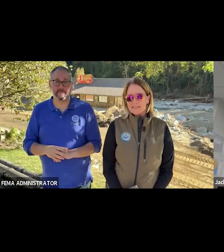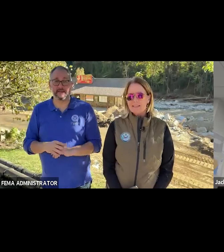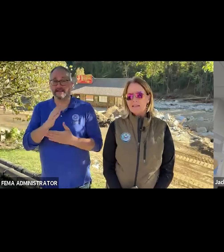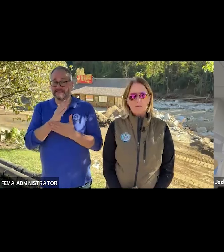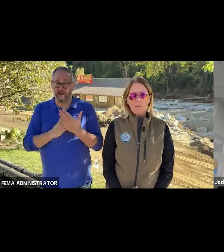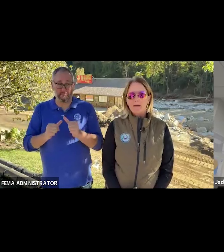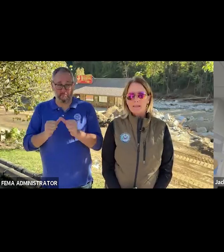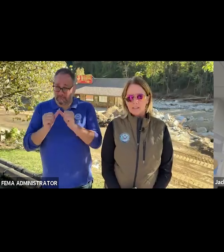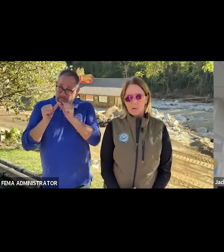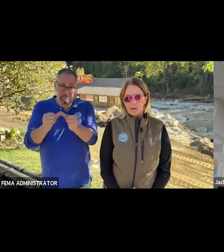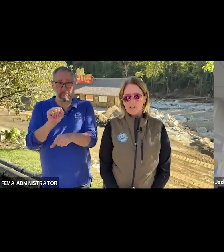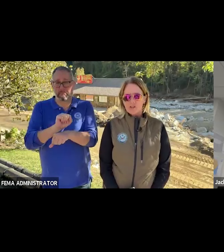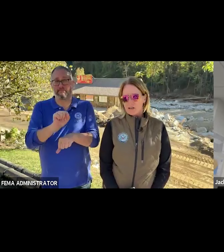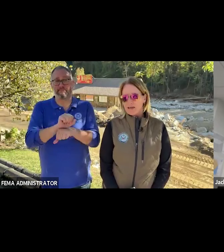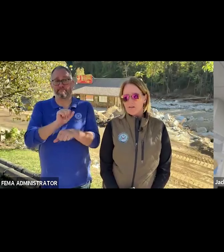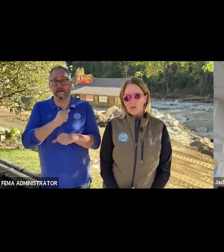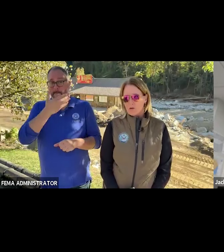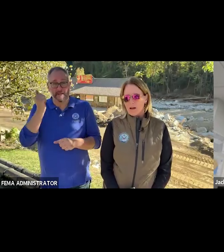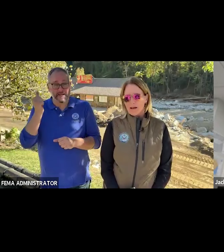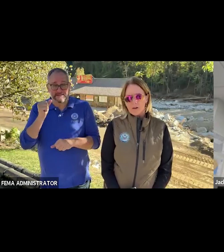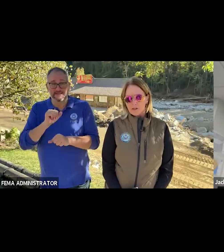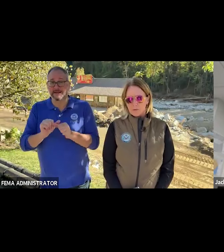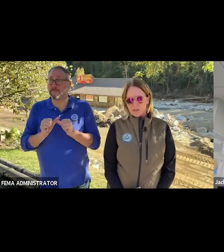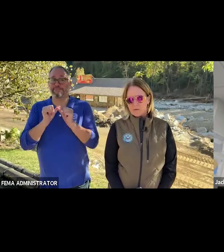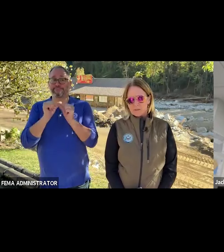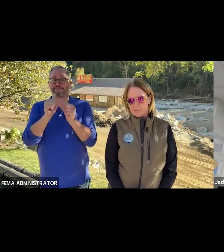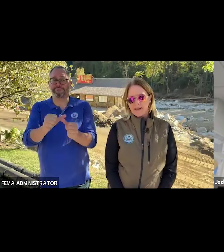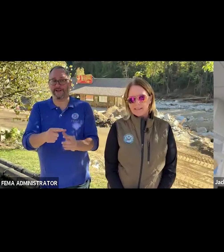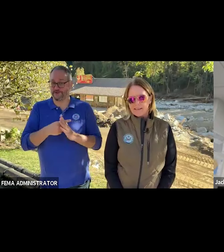and some of our best employees started out as a local hire in a community that was impacted.